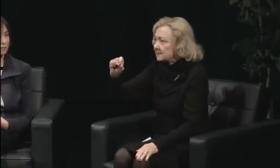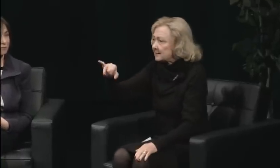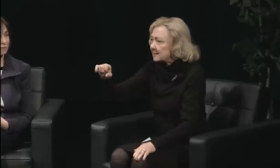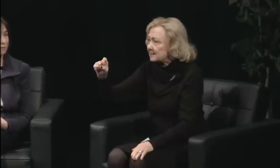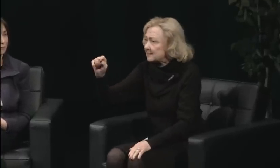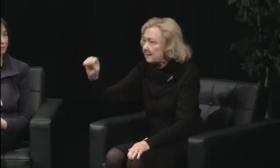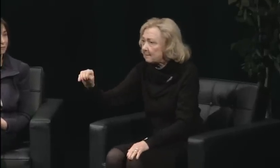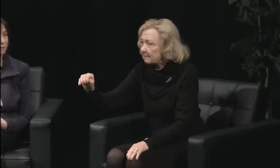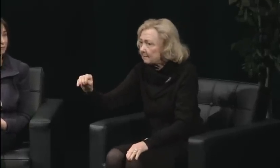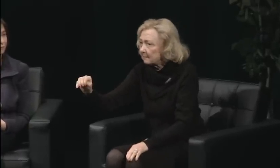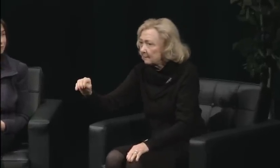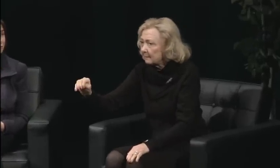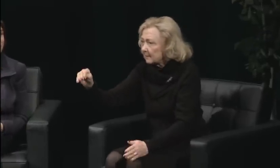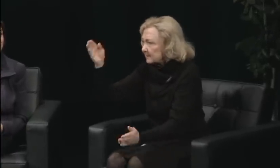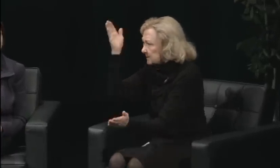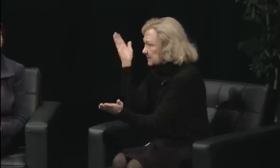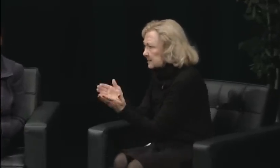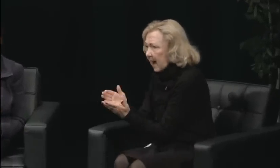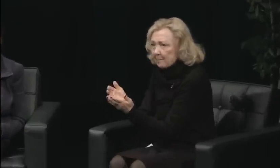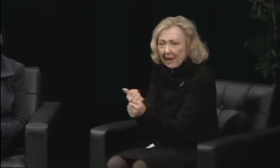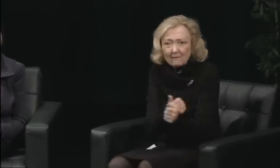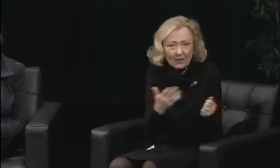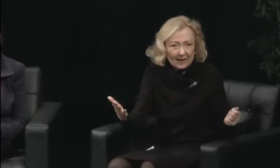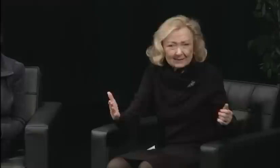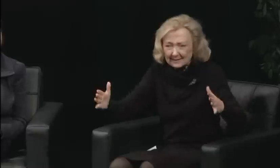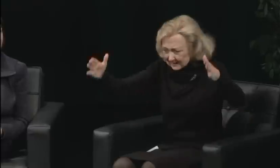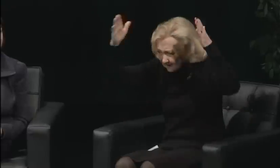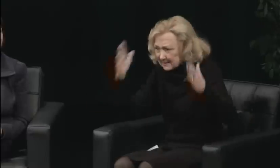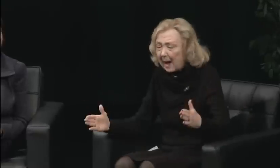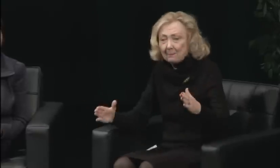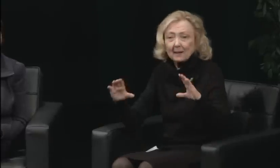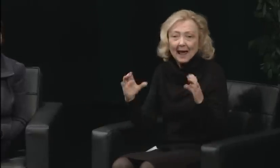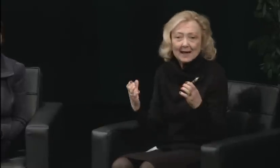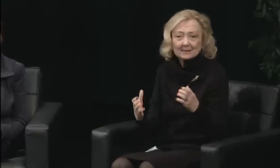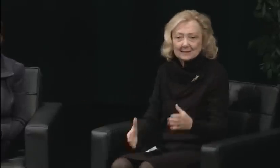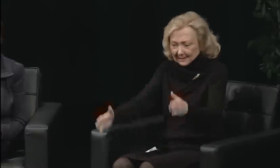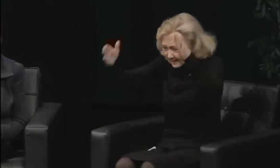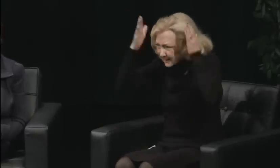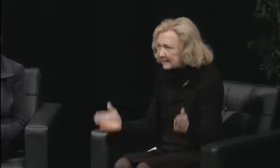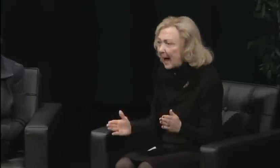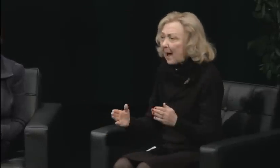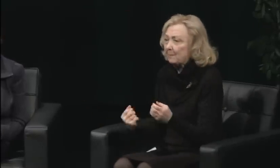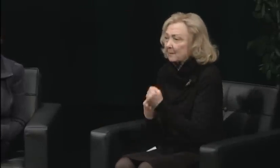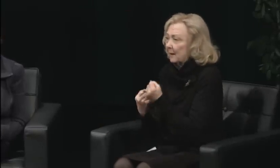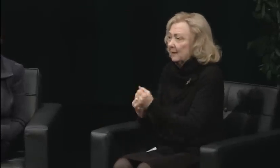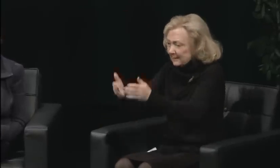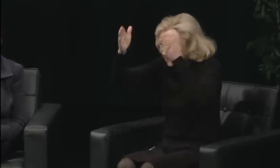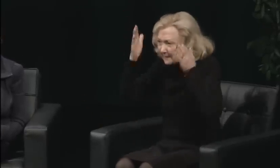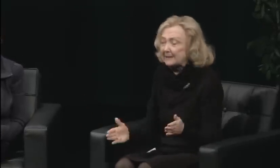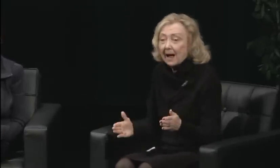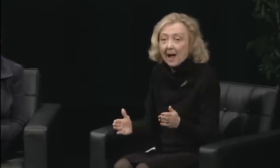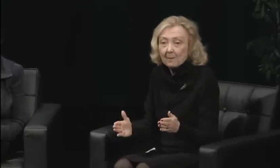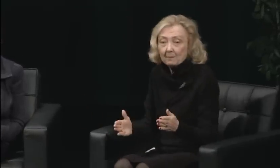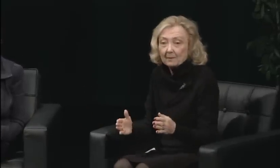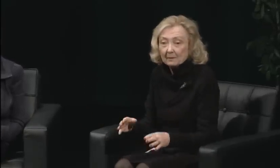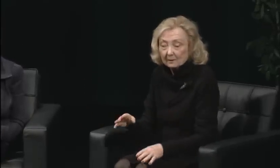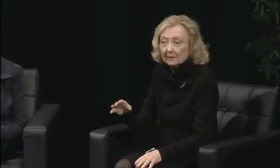If the walls could talk, my goodness. But we did. The faculty came together here,